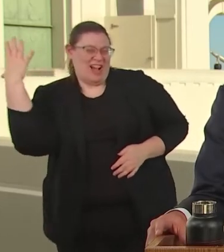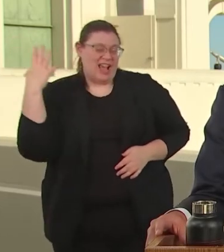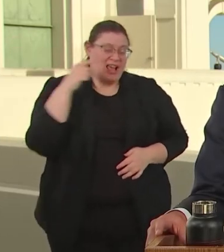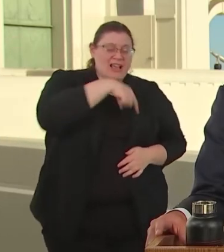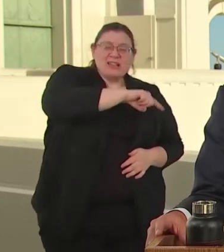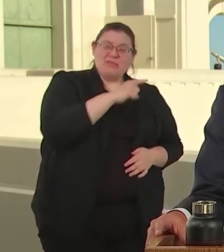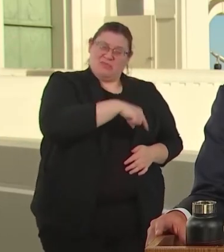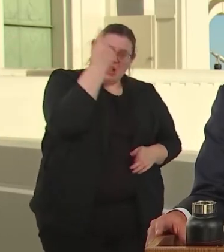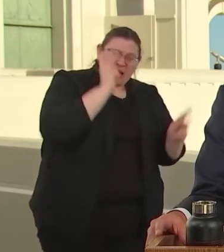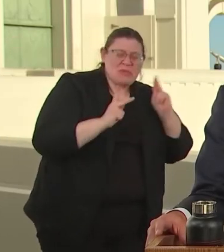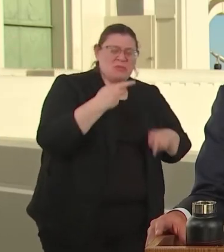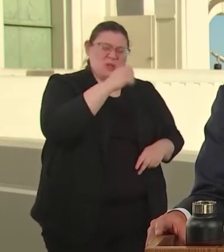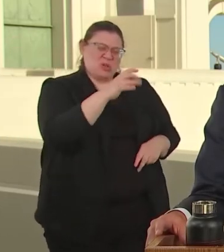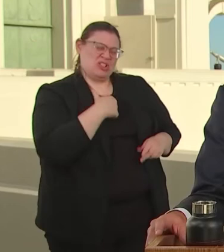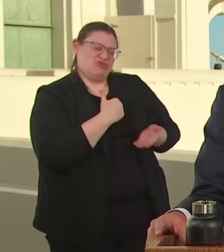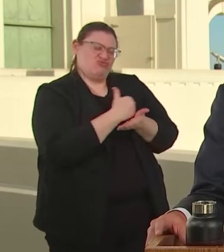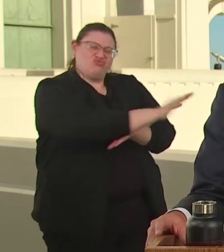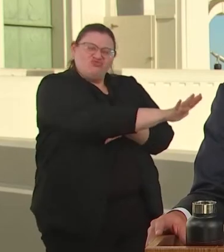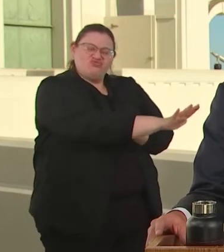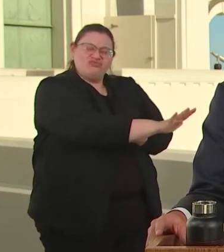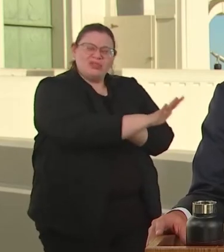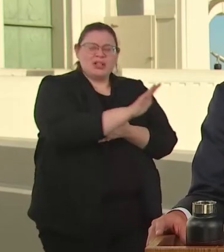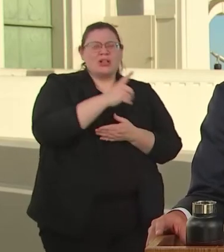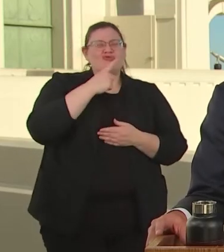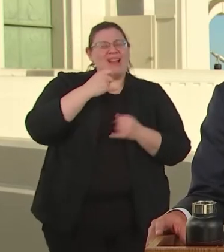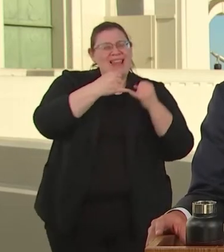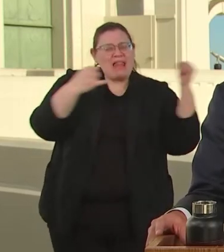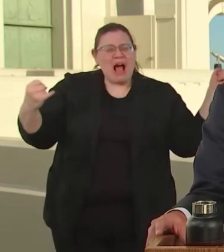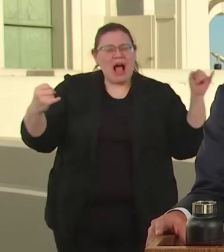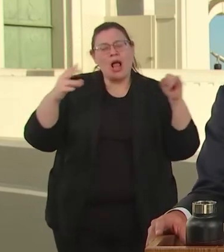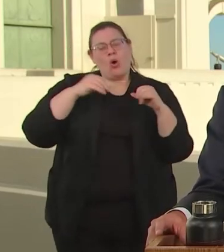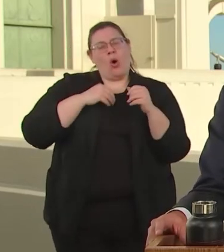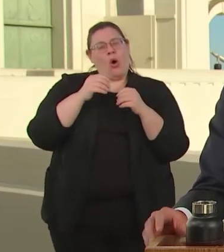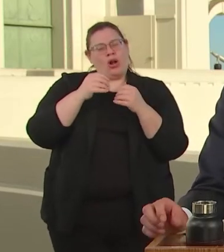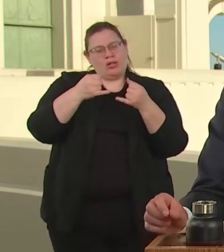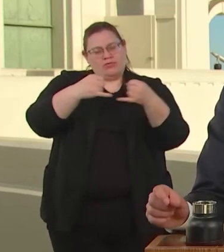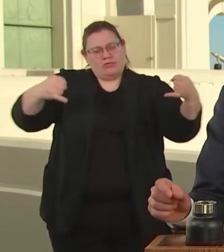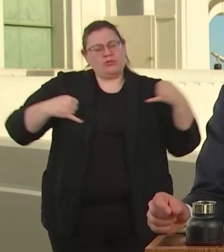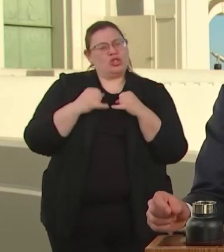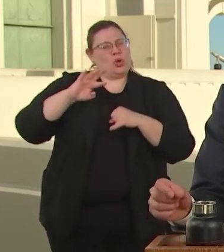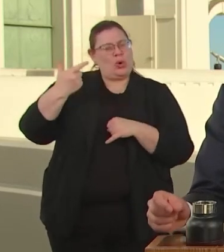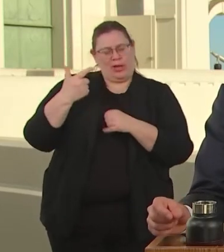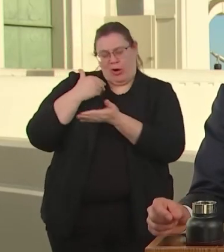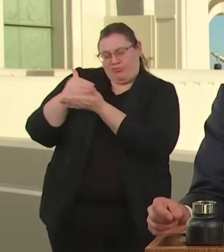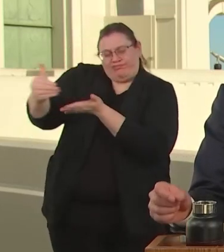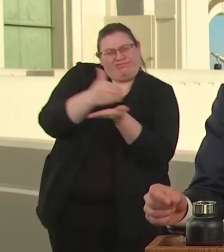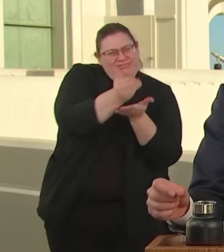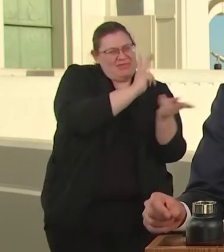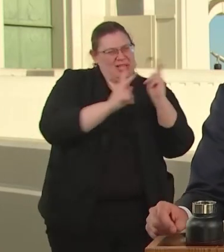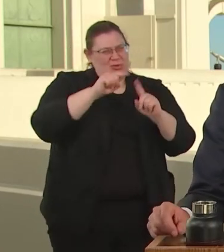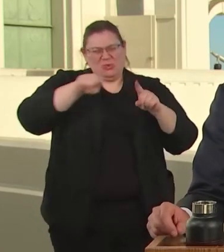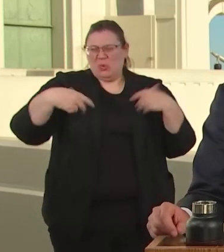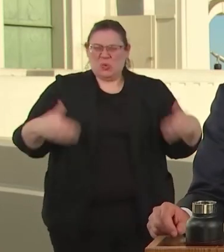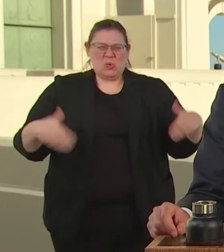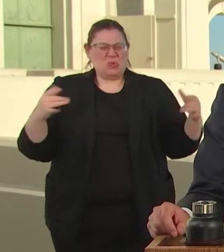COLOR. RED LINING RESULTED IN A CITY